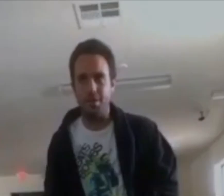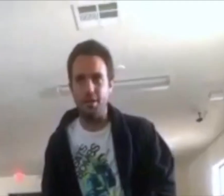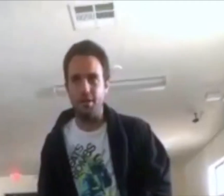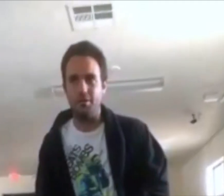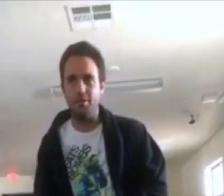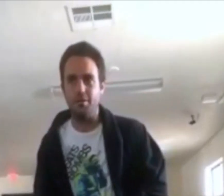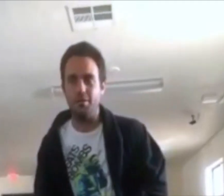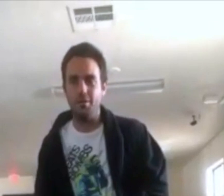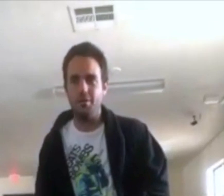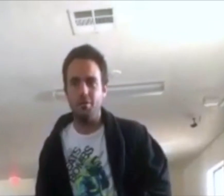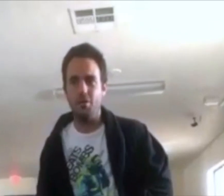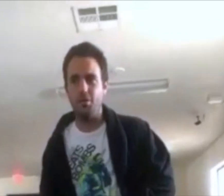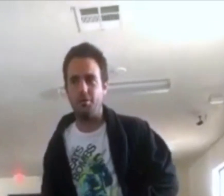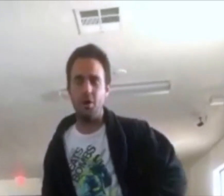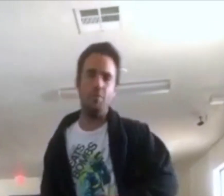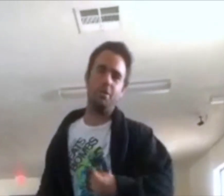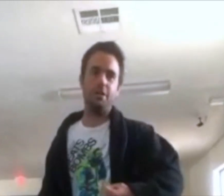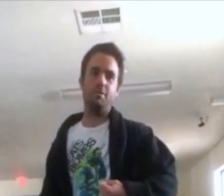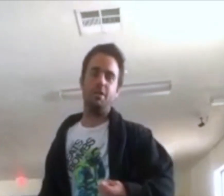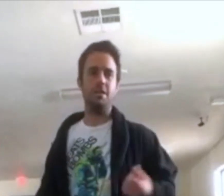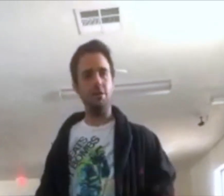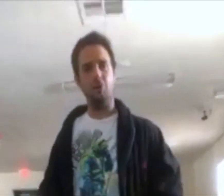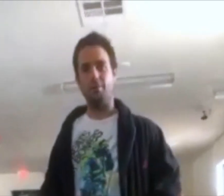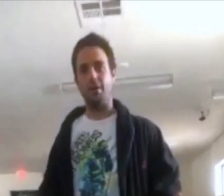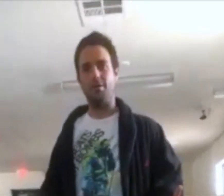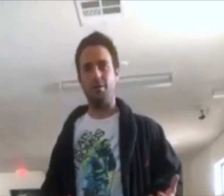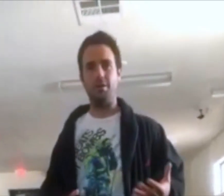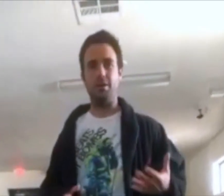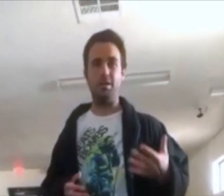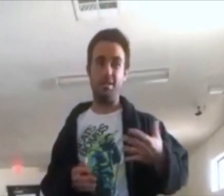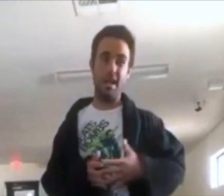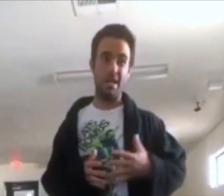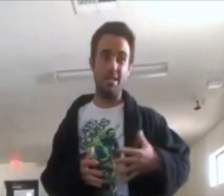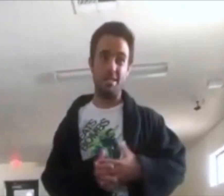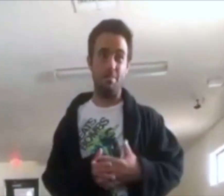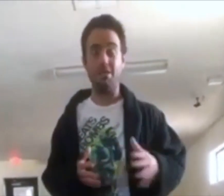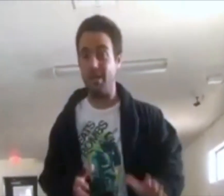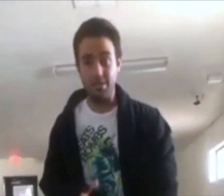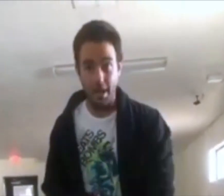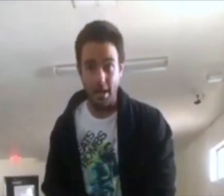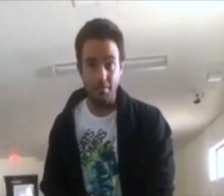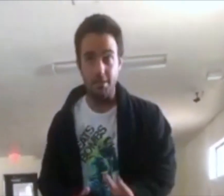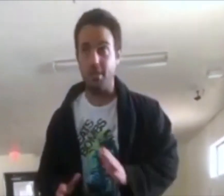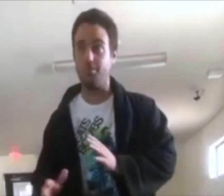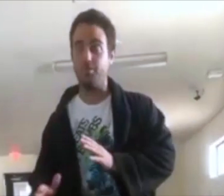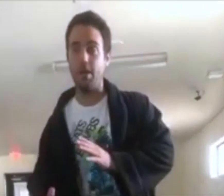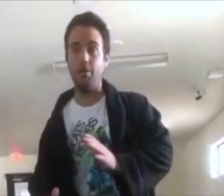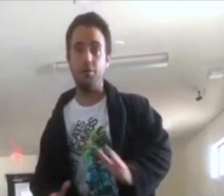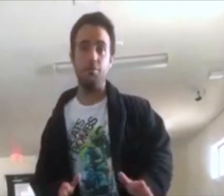I'm not one of those people and I'm not gonna say like, "No, it's ability," because I know that my thinking is not the sa...